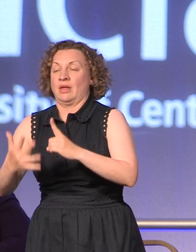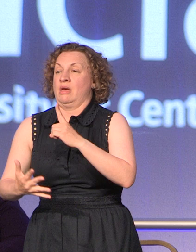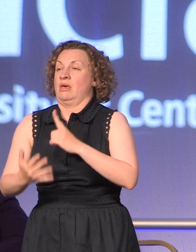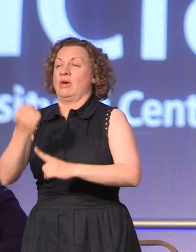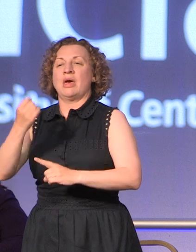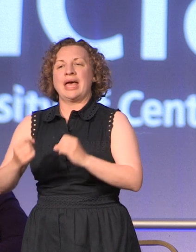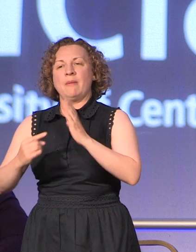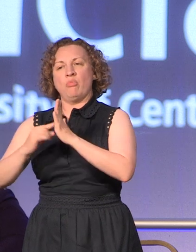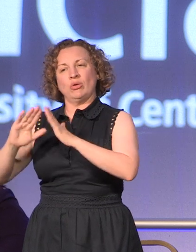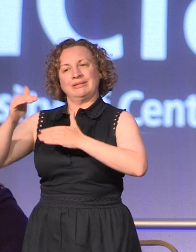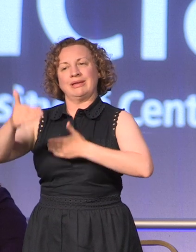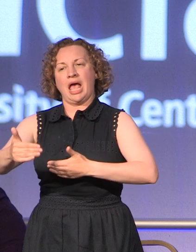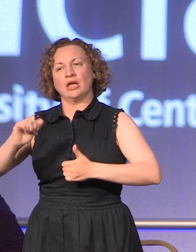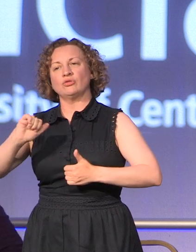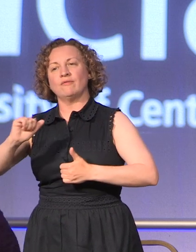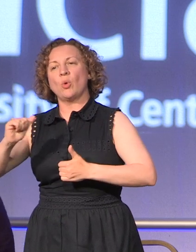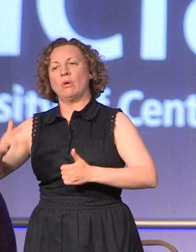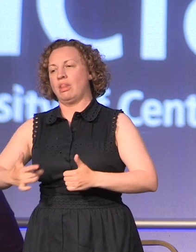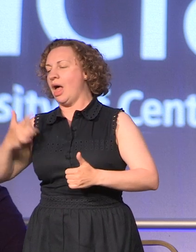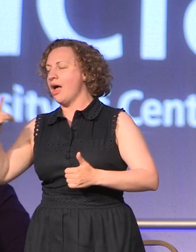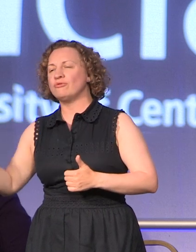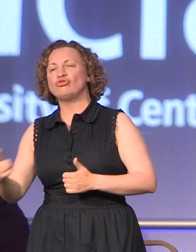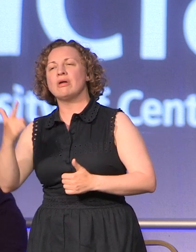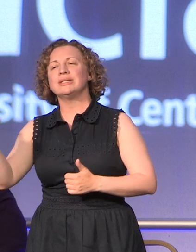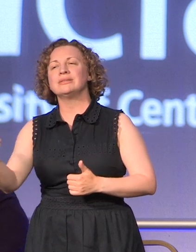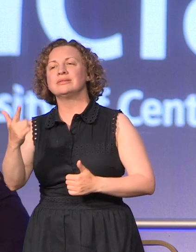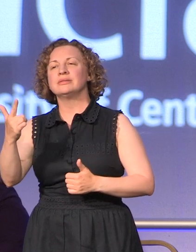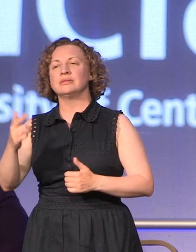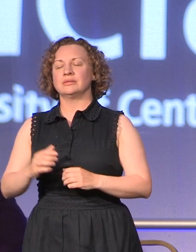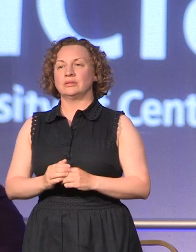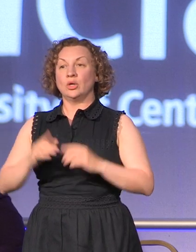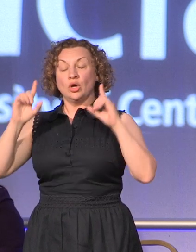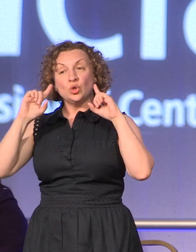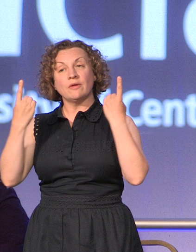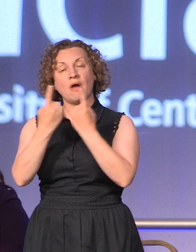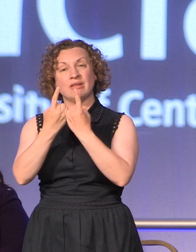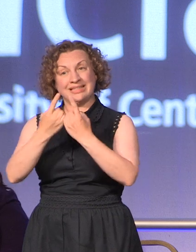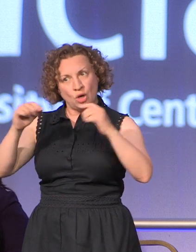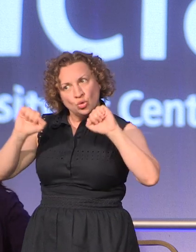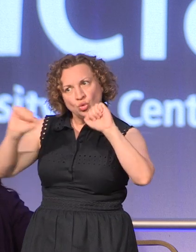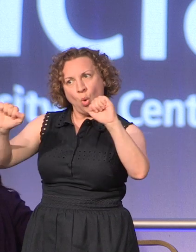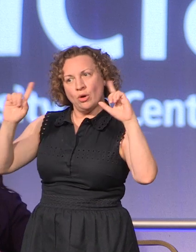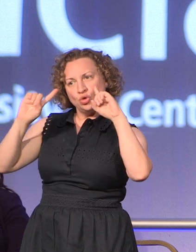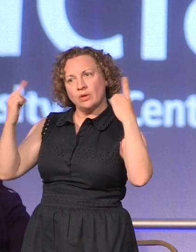stage of your life's journey. The University, your Universit,y is absolutely